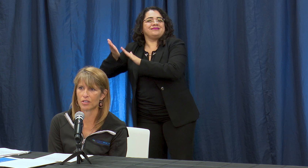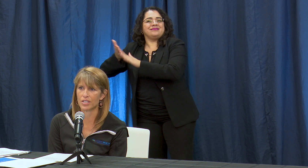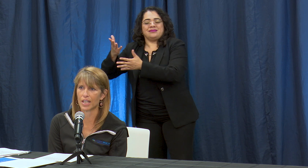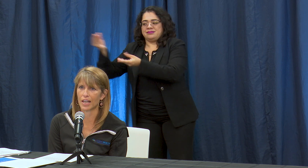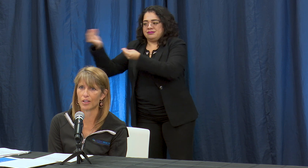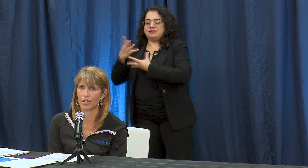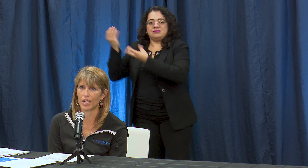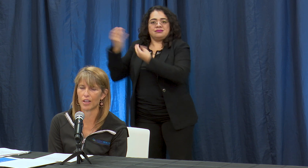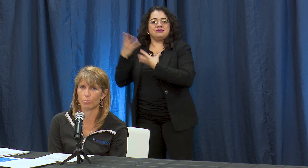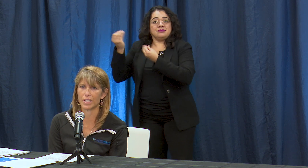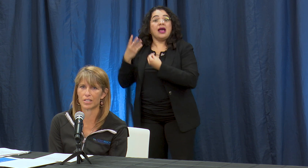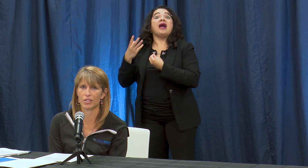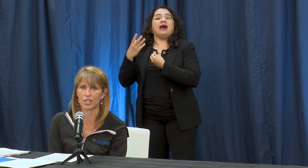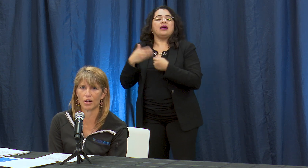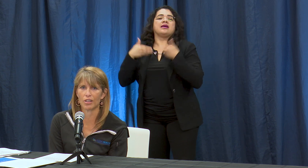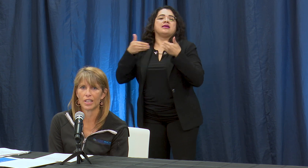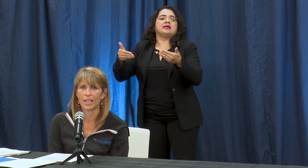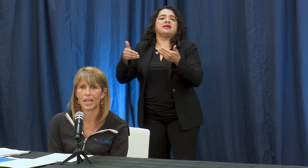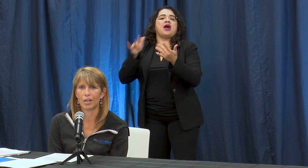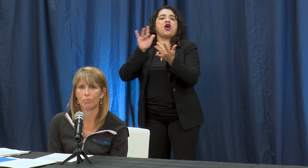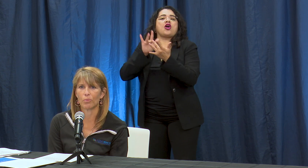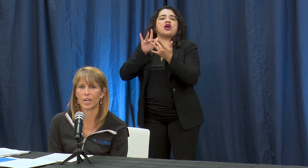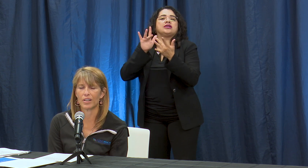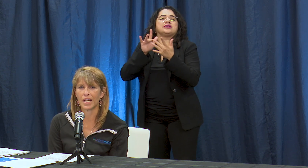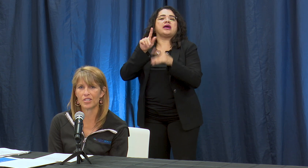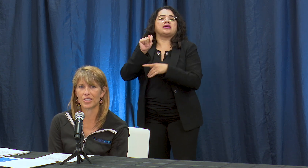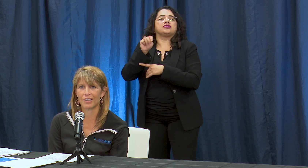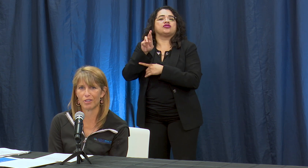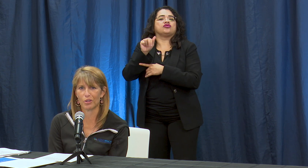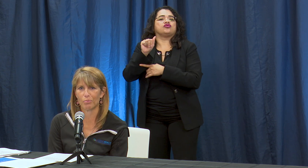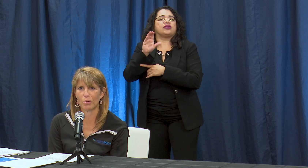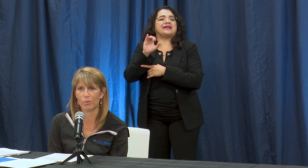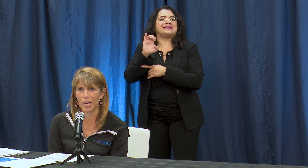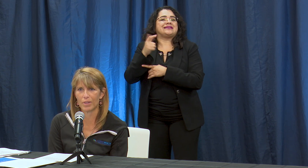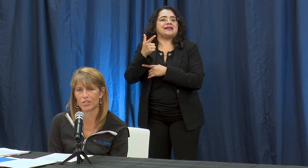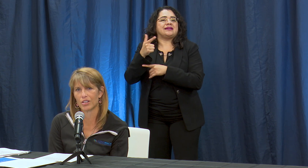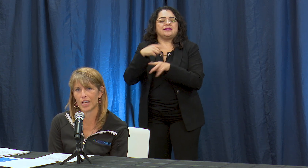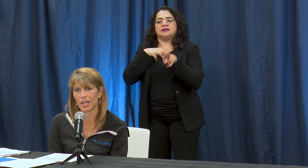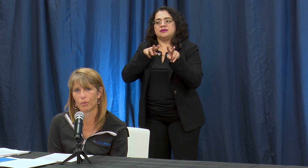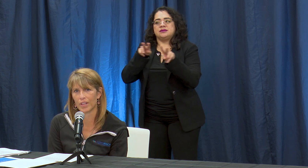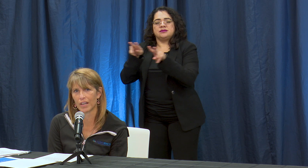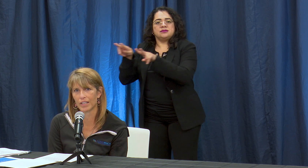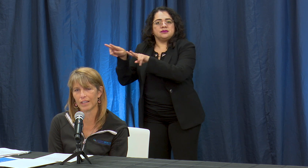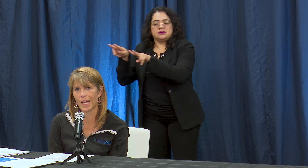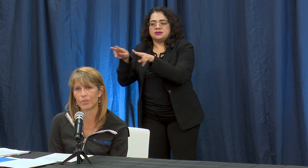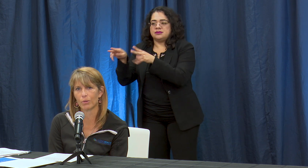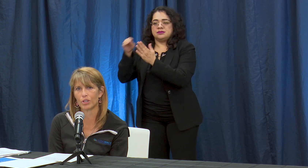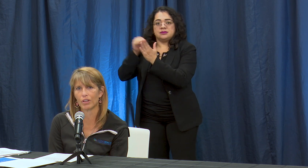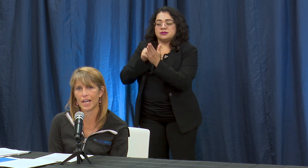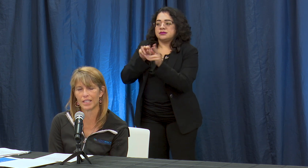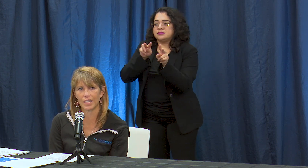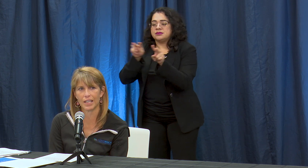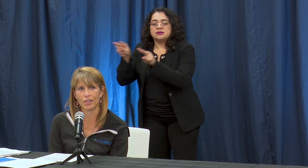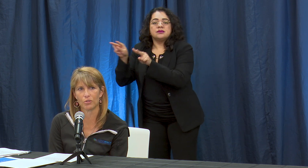tracing and other pieces so we are testing folks but we want to make sure that the labs that were utilizing can get those